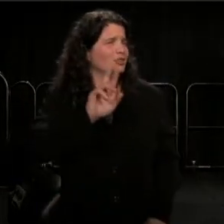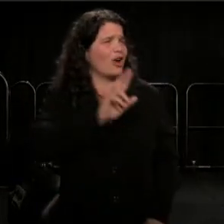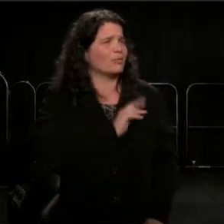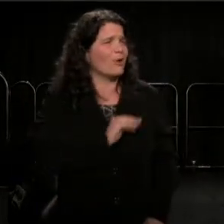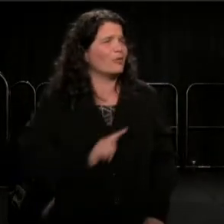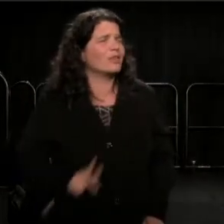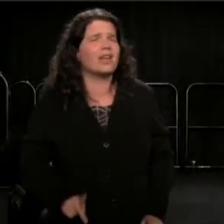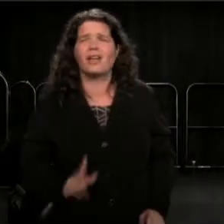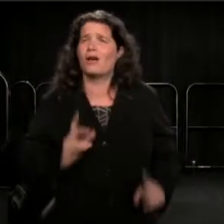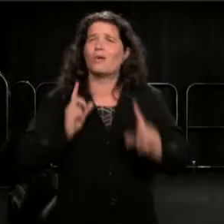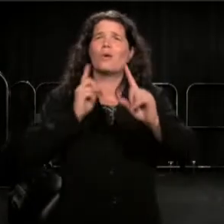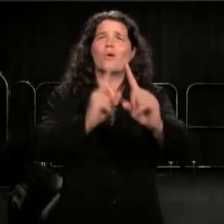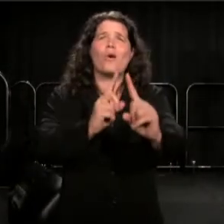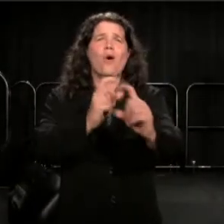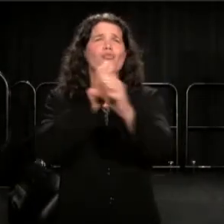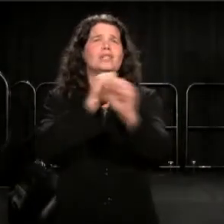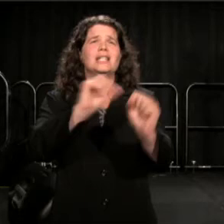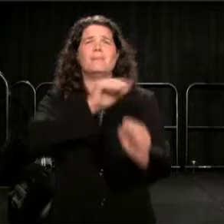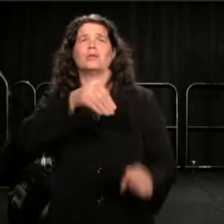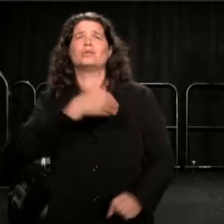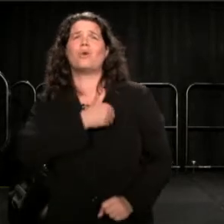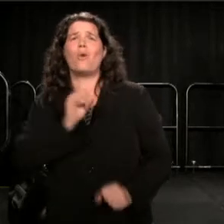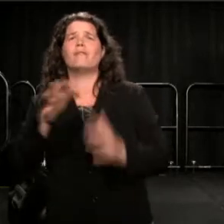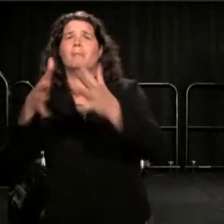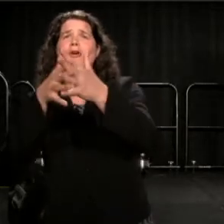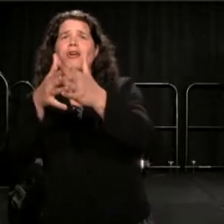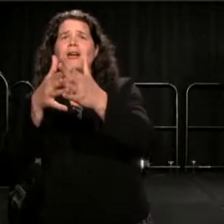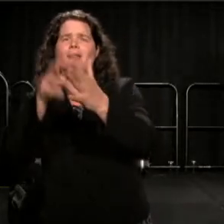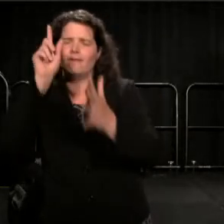of America, we first have to redeem ourselves."